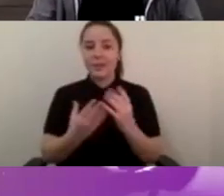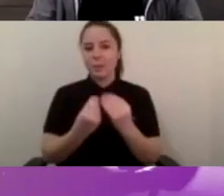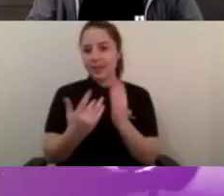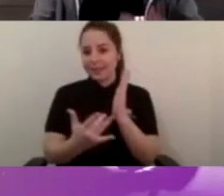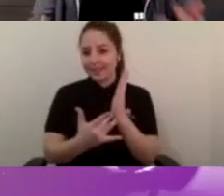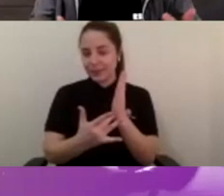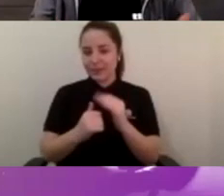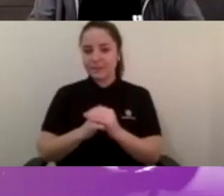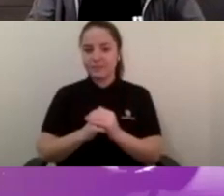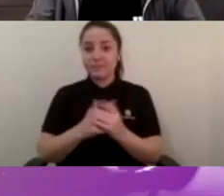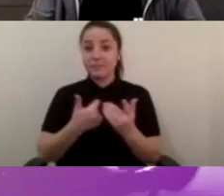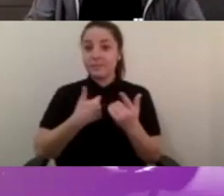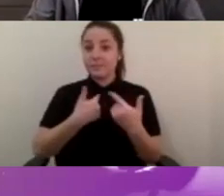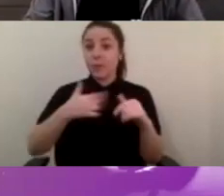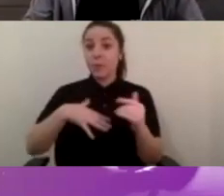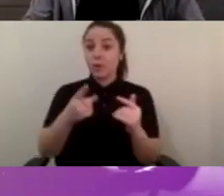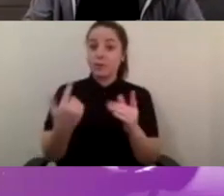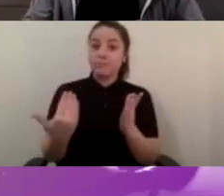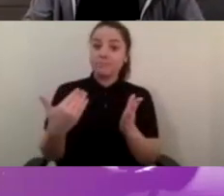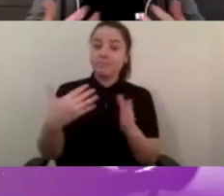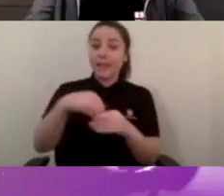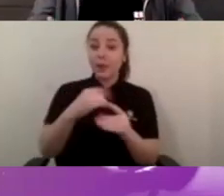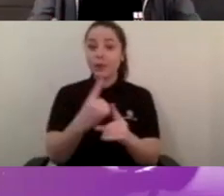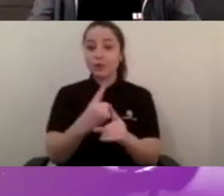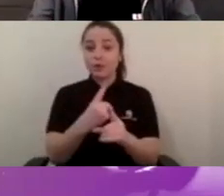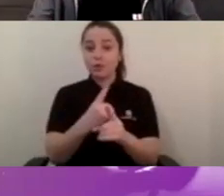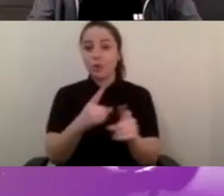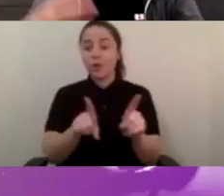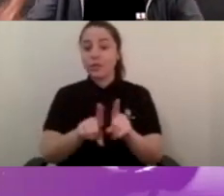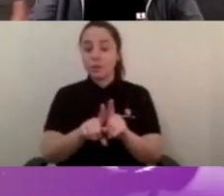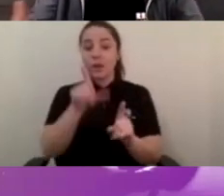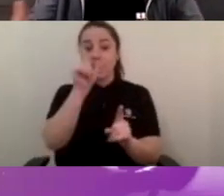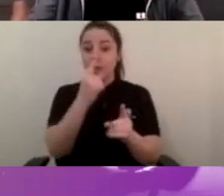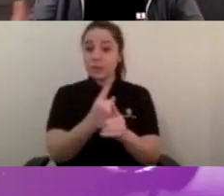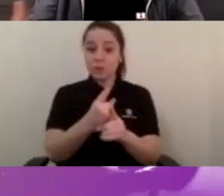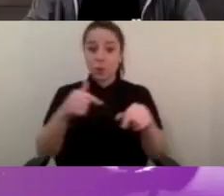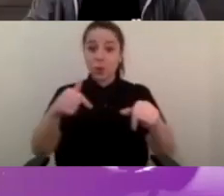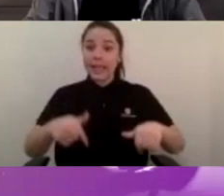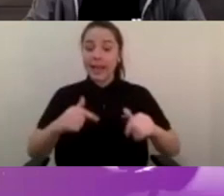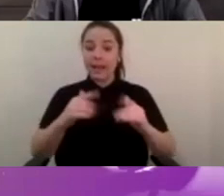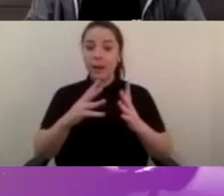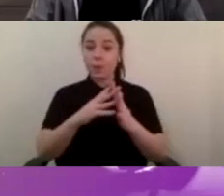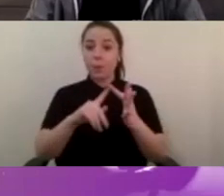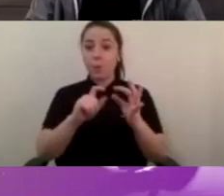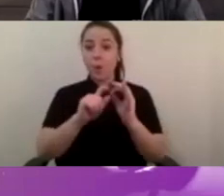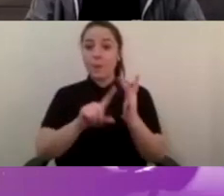through a number of different ways there's obviously through this webinar we have the chat function so you can post questions